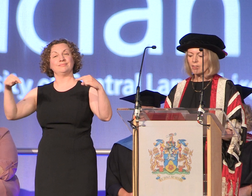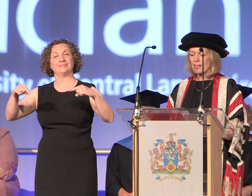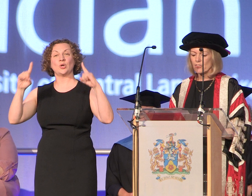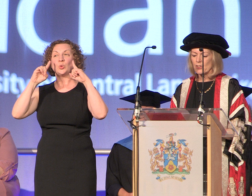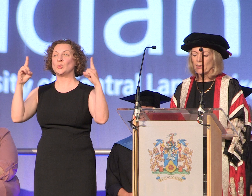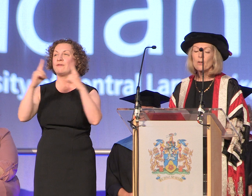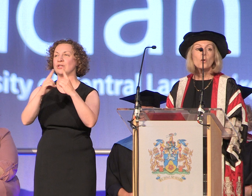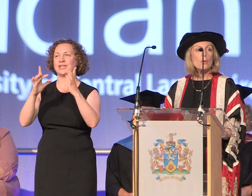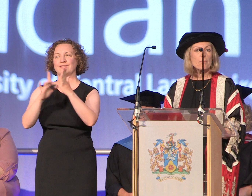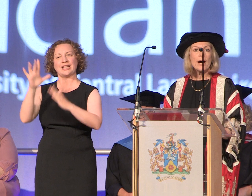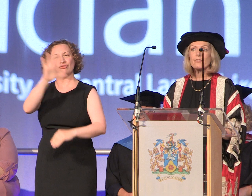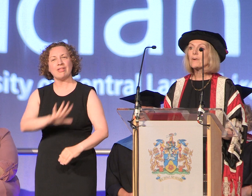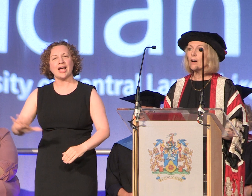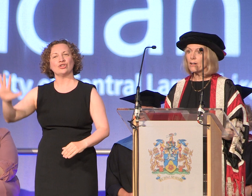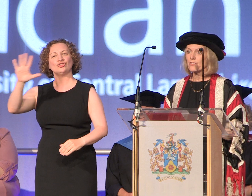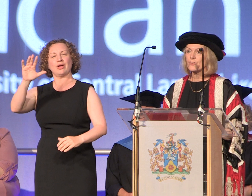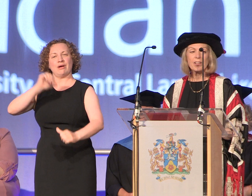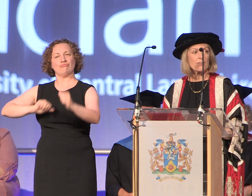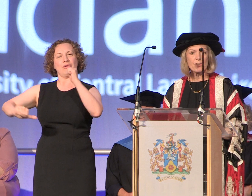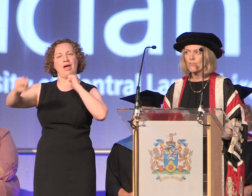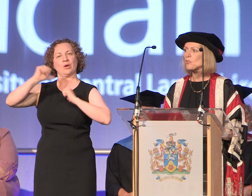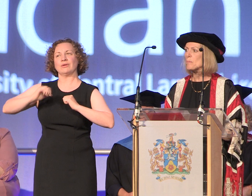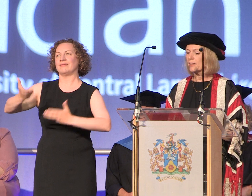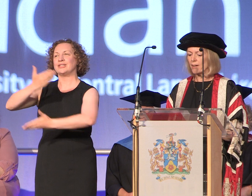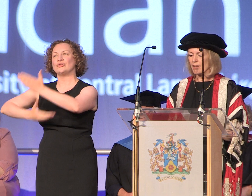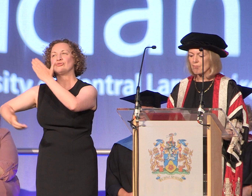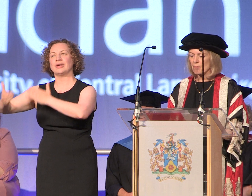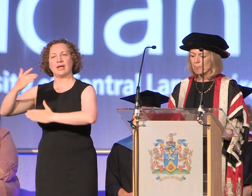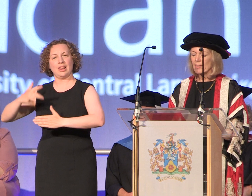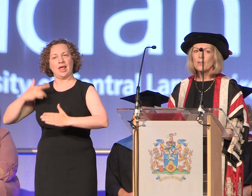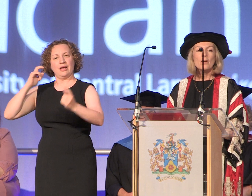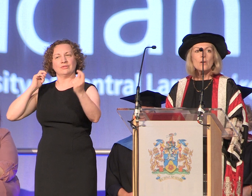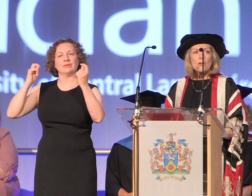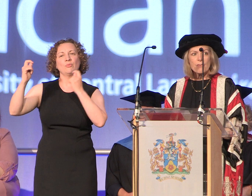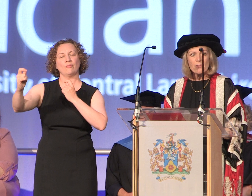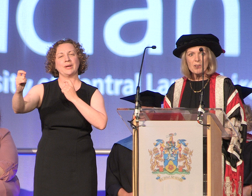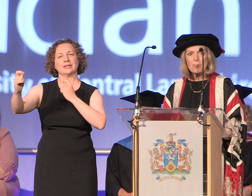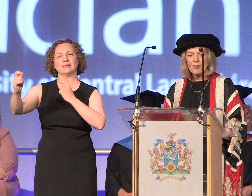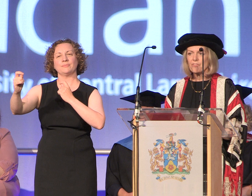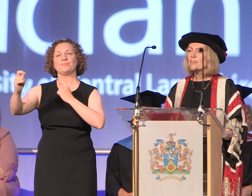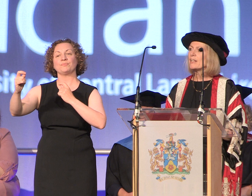Lancashire we're proud of our history of transforming lives. Founded in Preston in